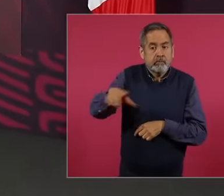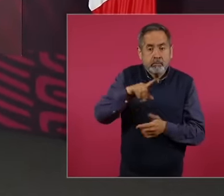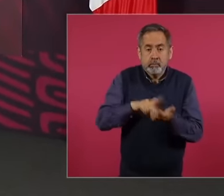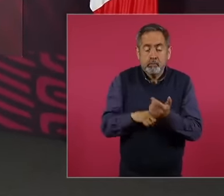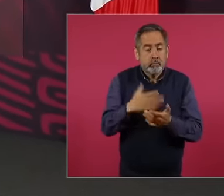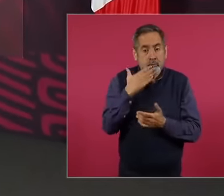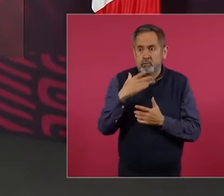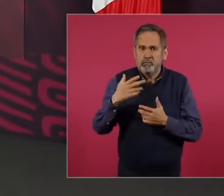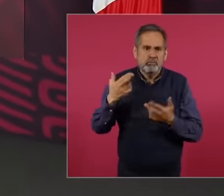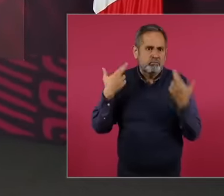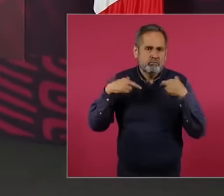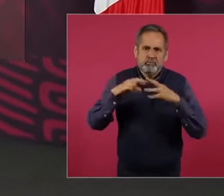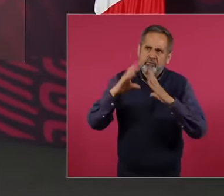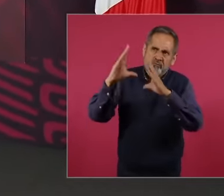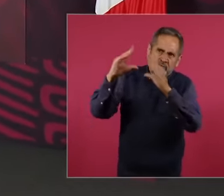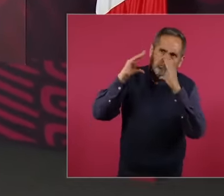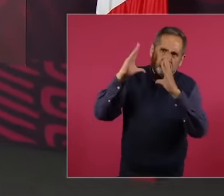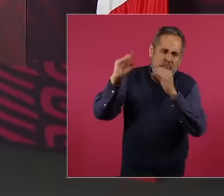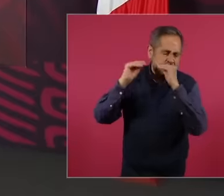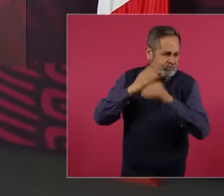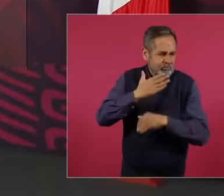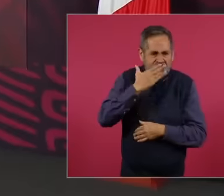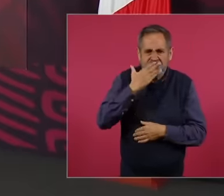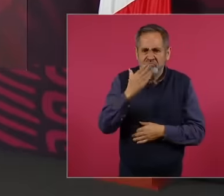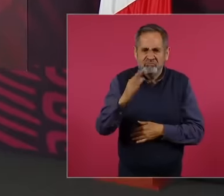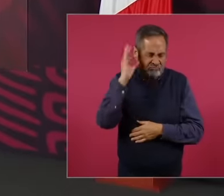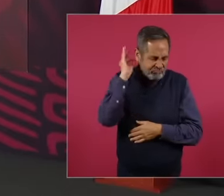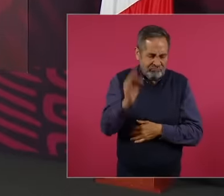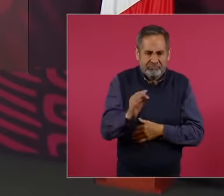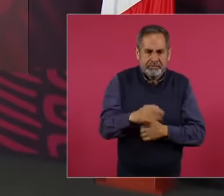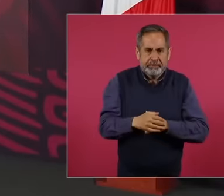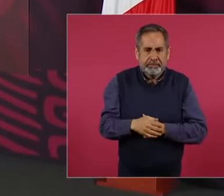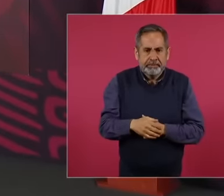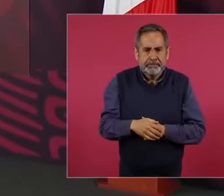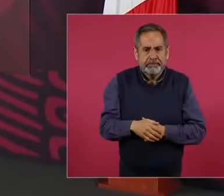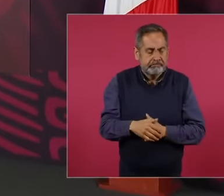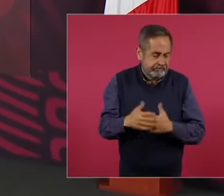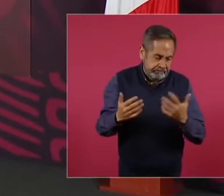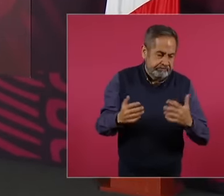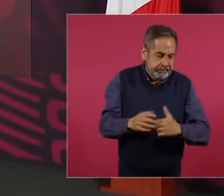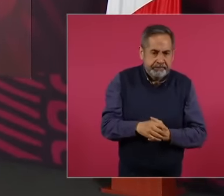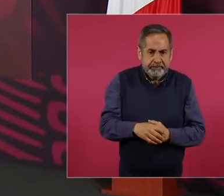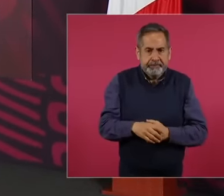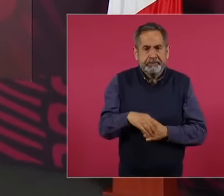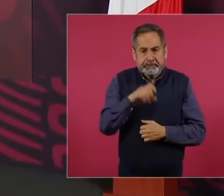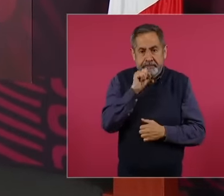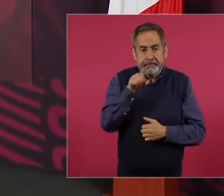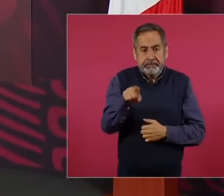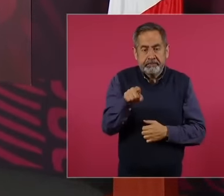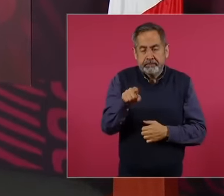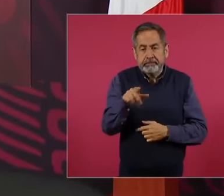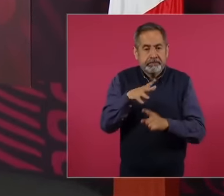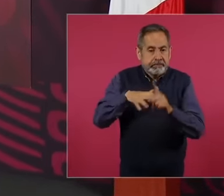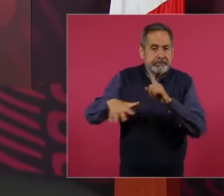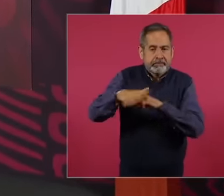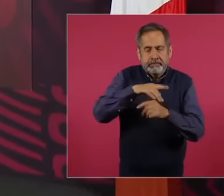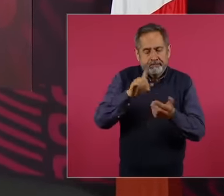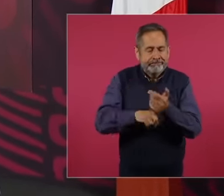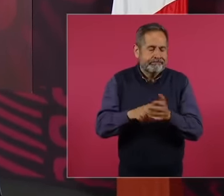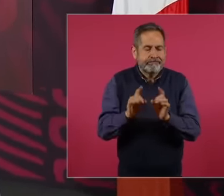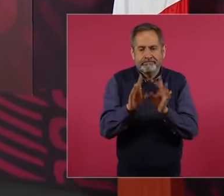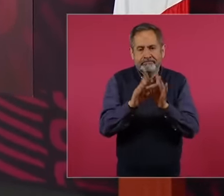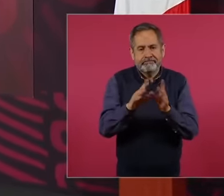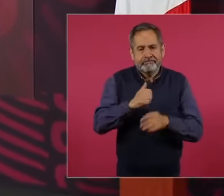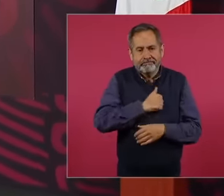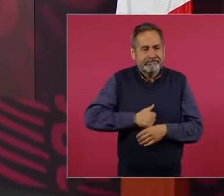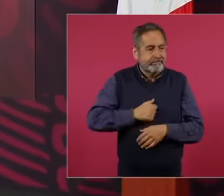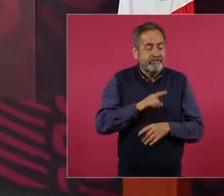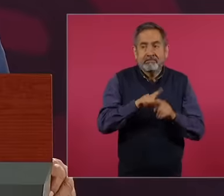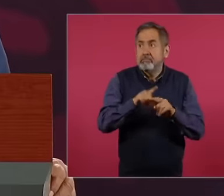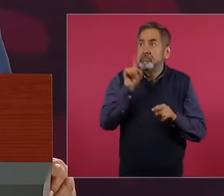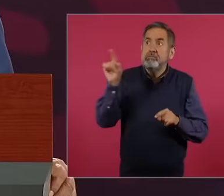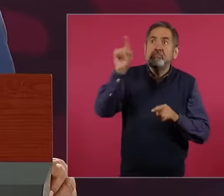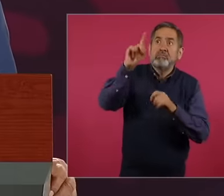teachers also due to the unfortunate situation of the coups d'état in